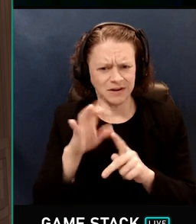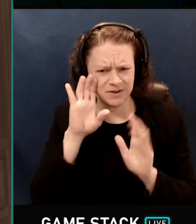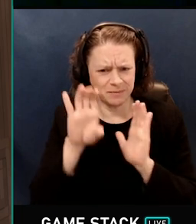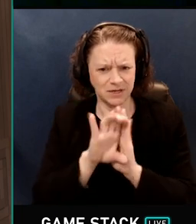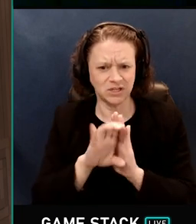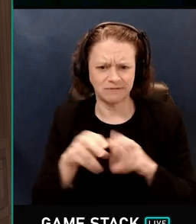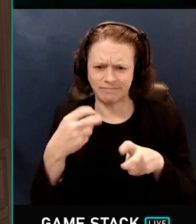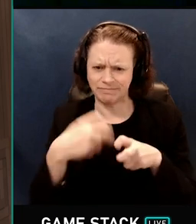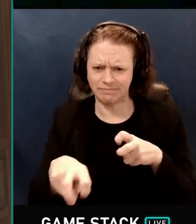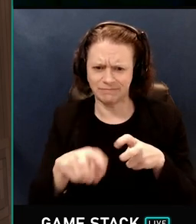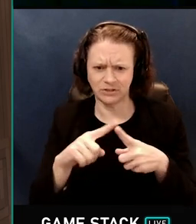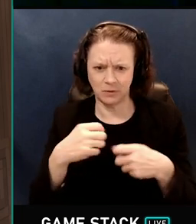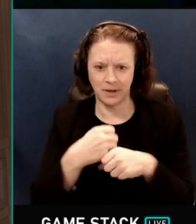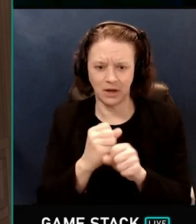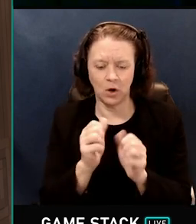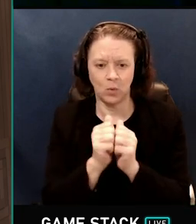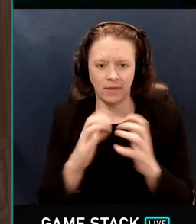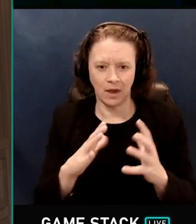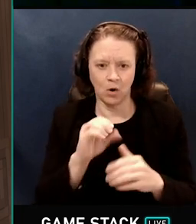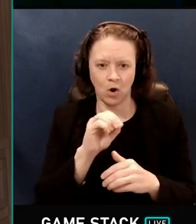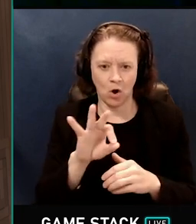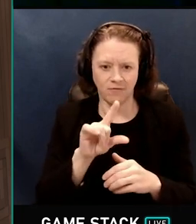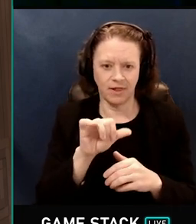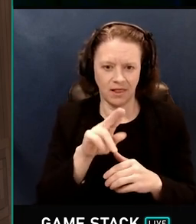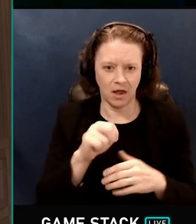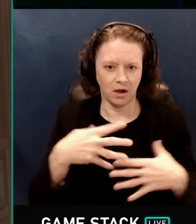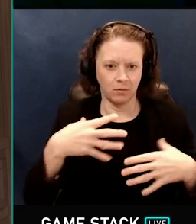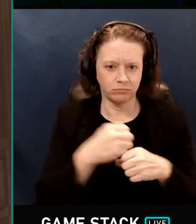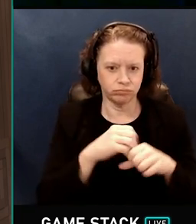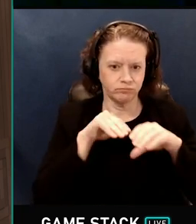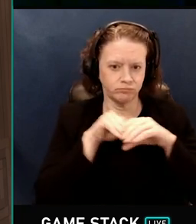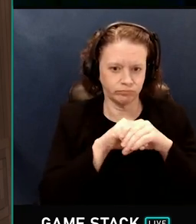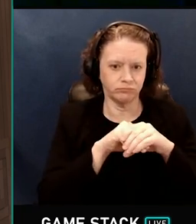tricky to produce, or without offline baking really.